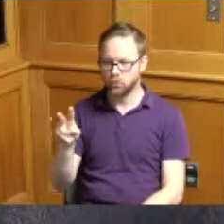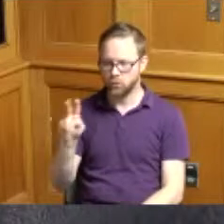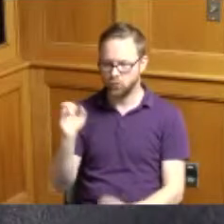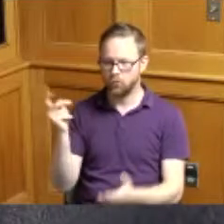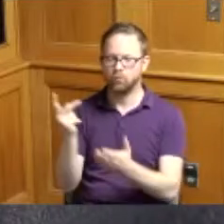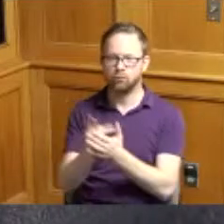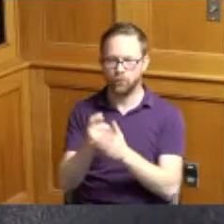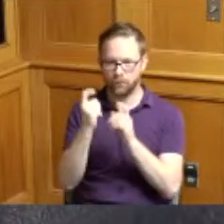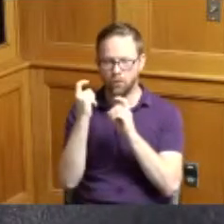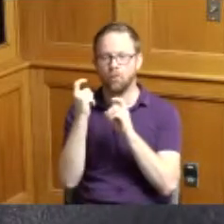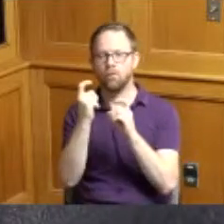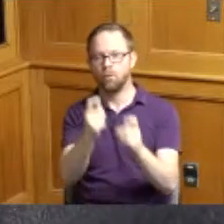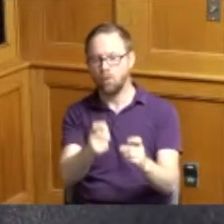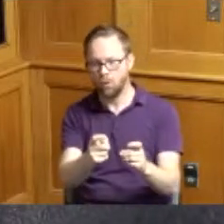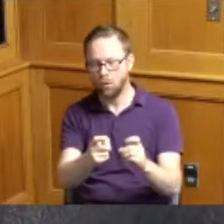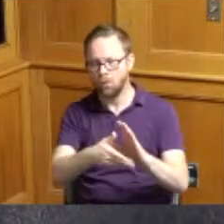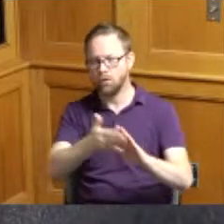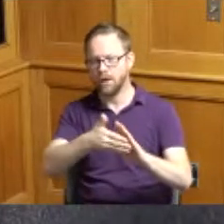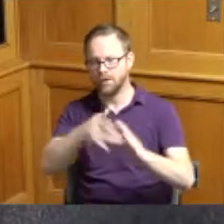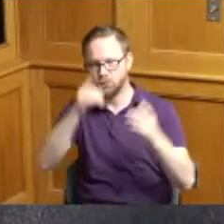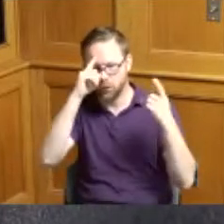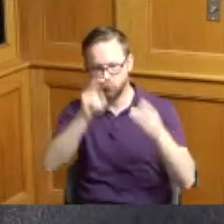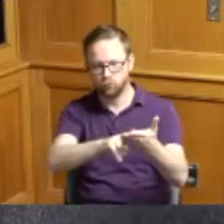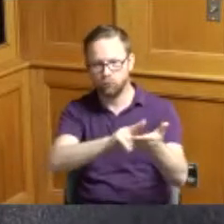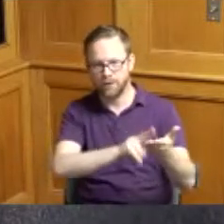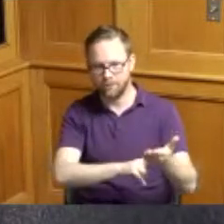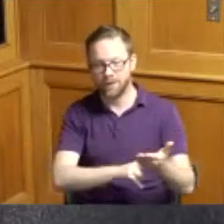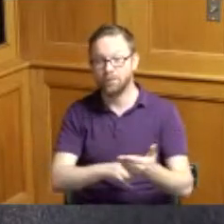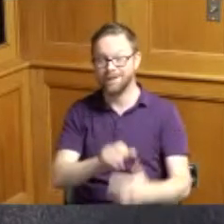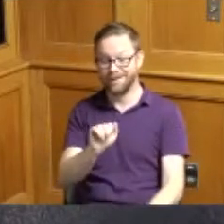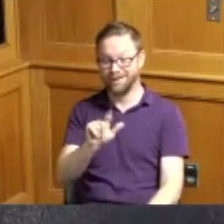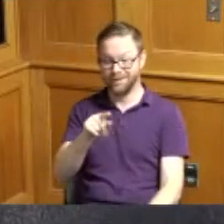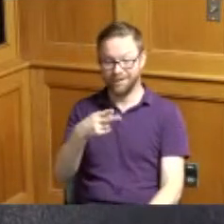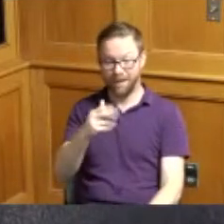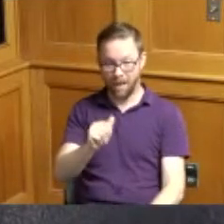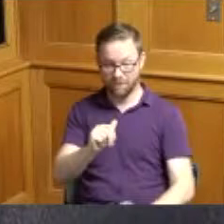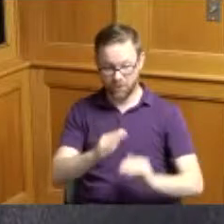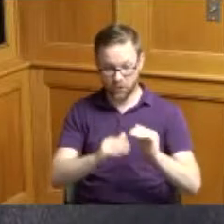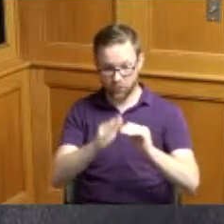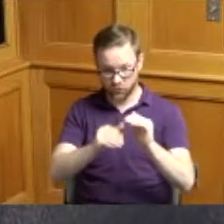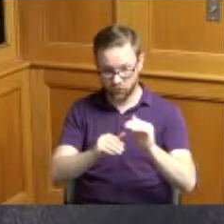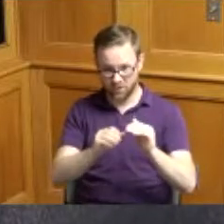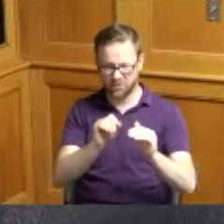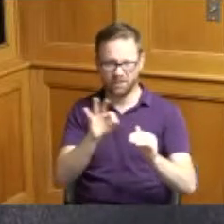award and execution of an agreement between Alpha construction of Indiana and the Board